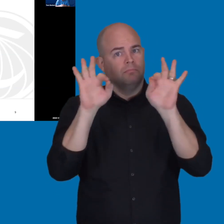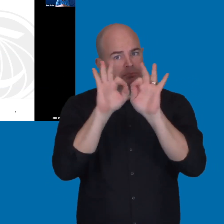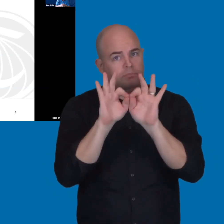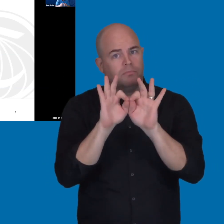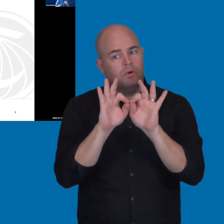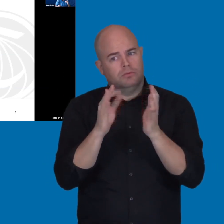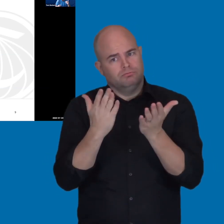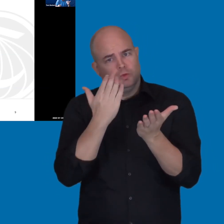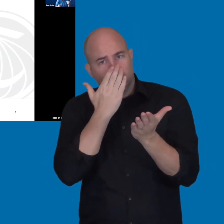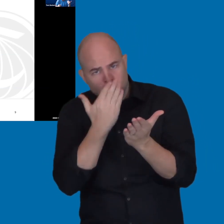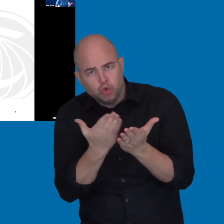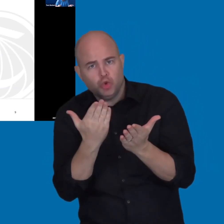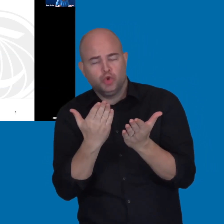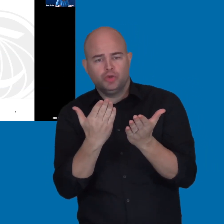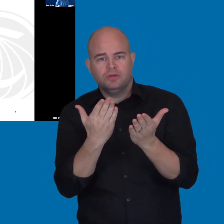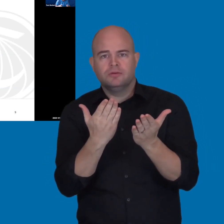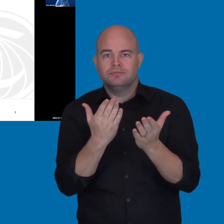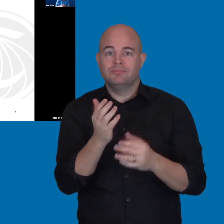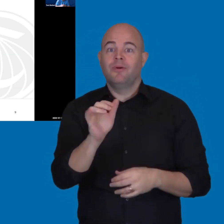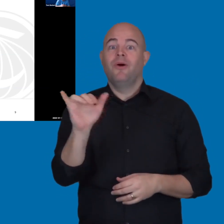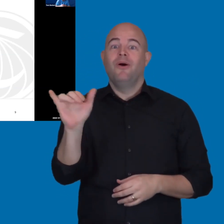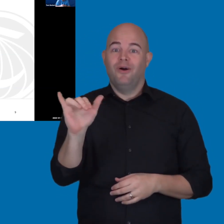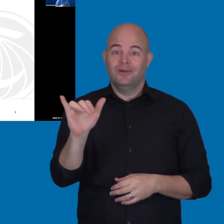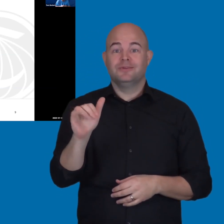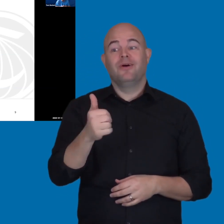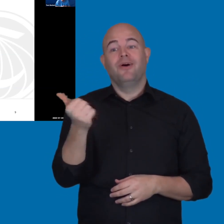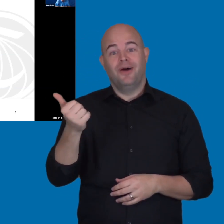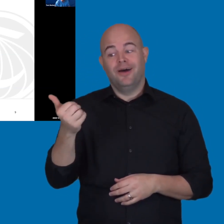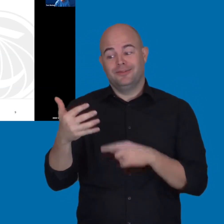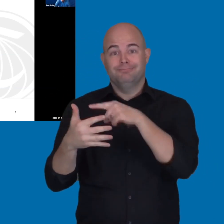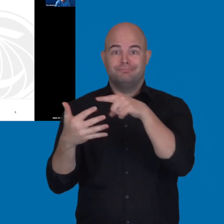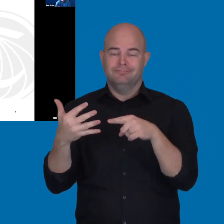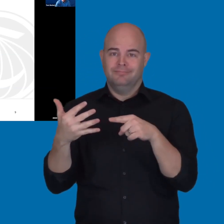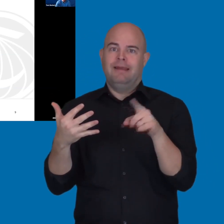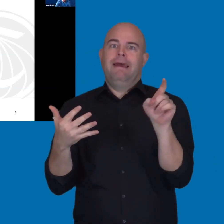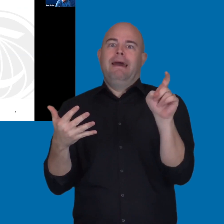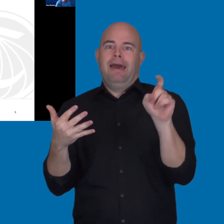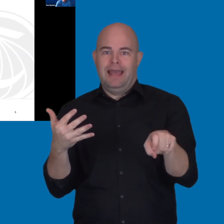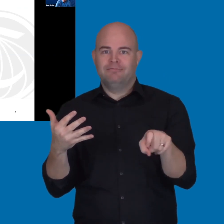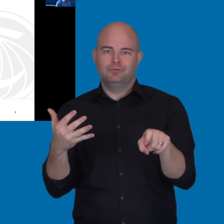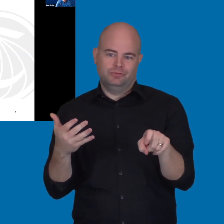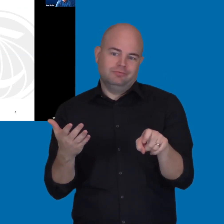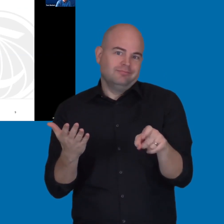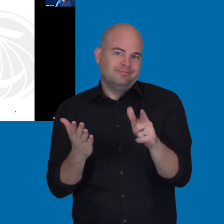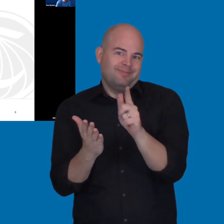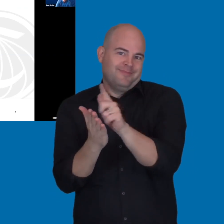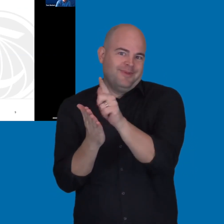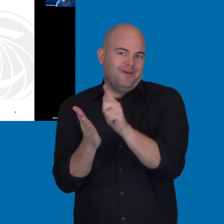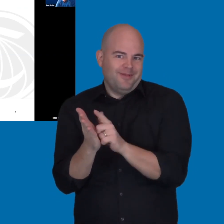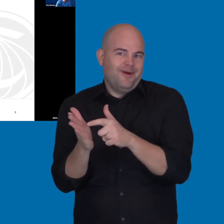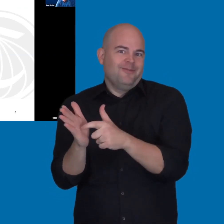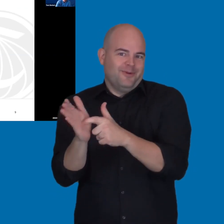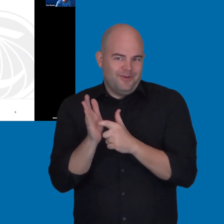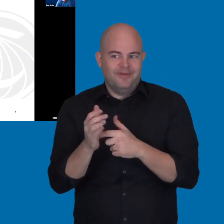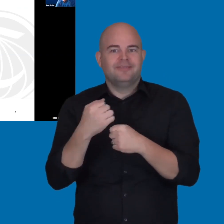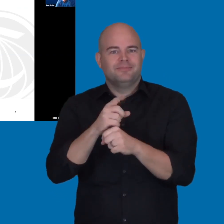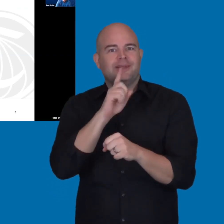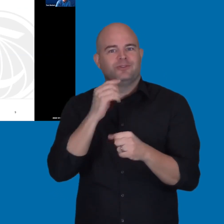And this is things that we have to do. So, we're also legally required to ensure accessibility